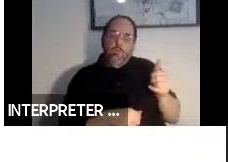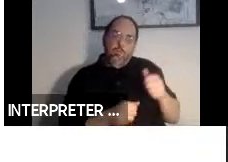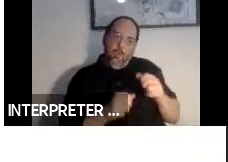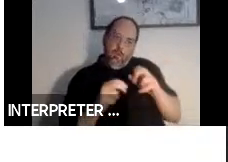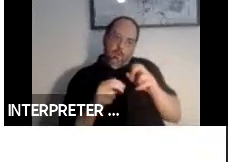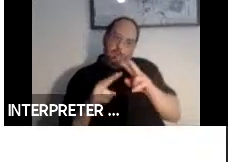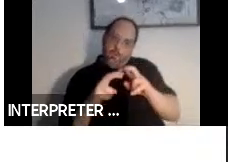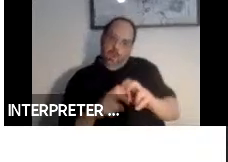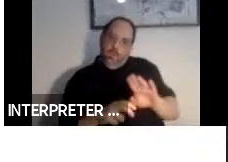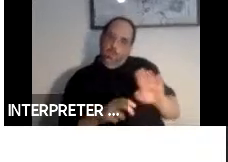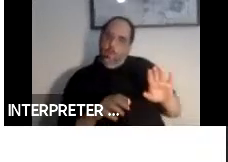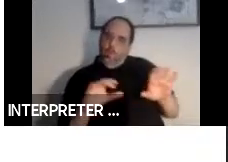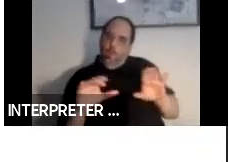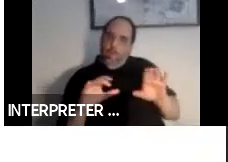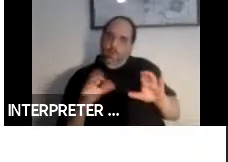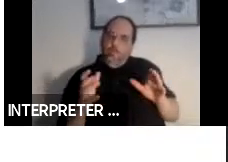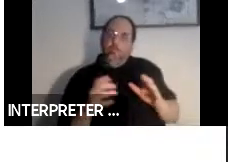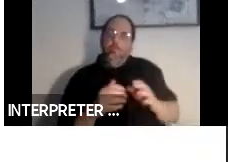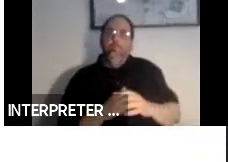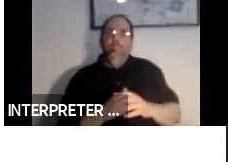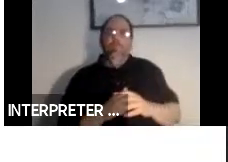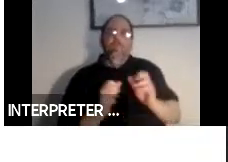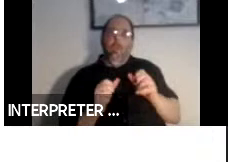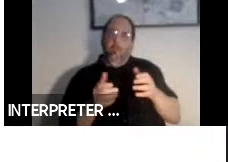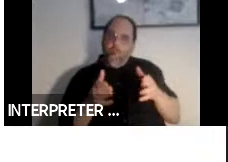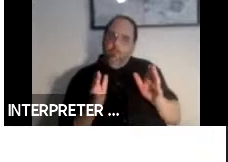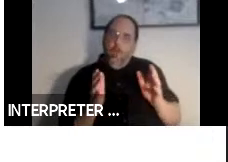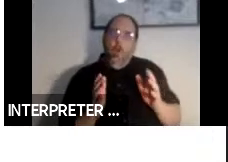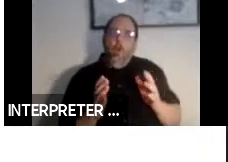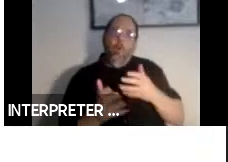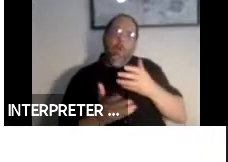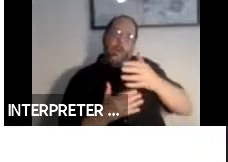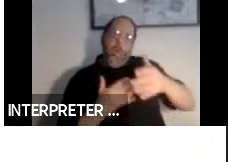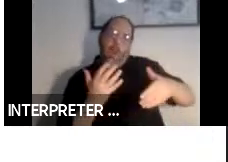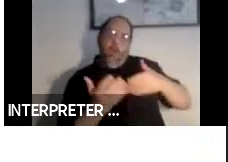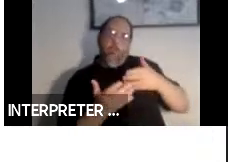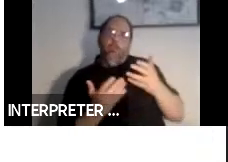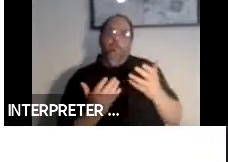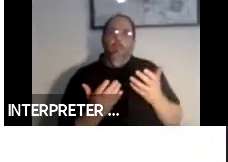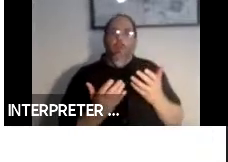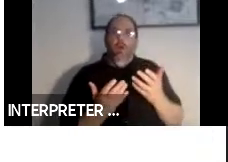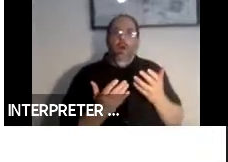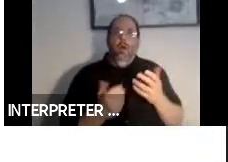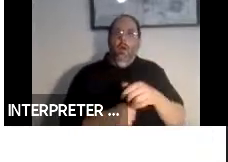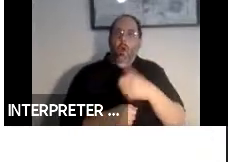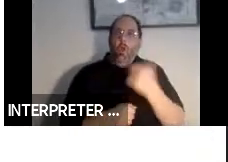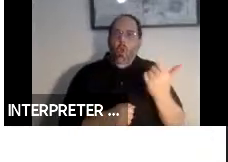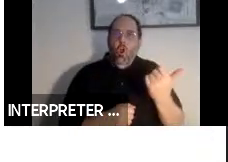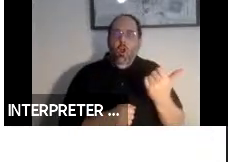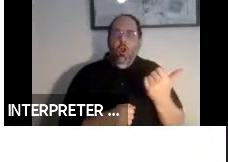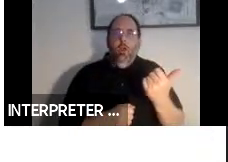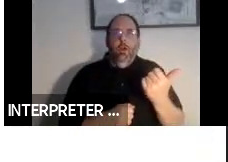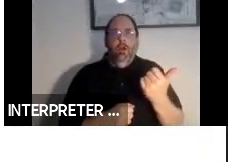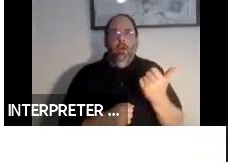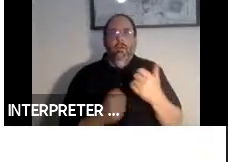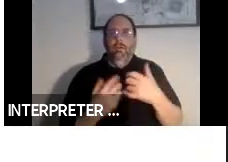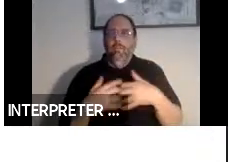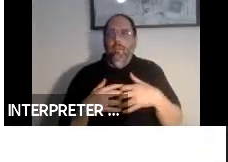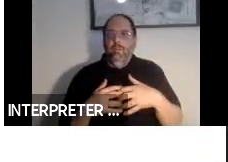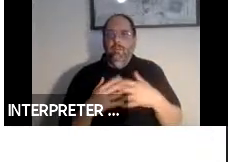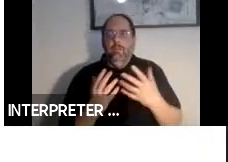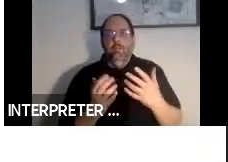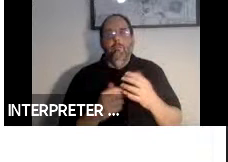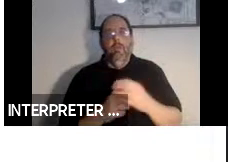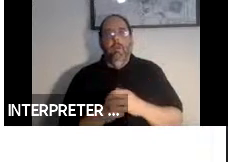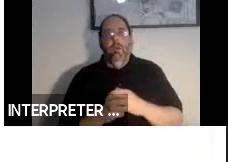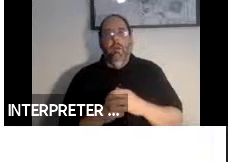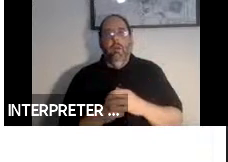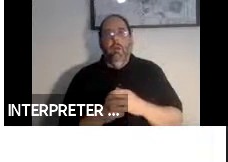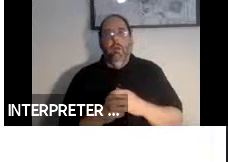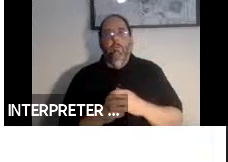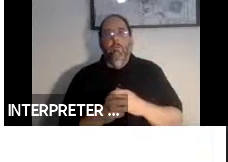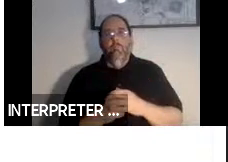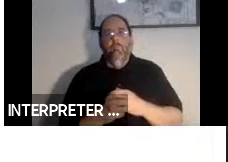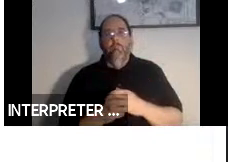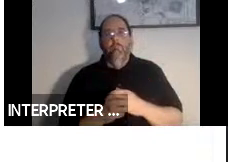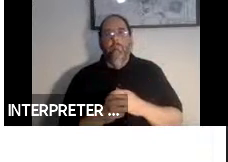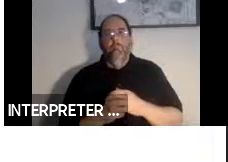of autonomous vehicles. It will enable interactions with other devices through W3C.